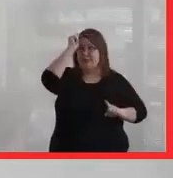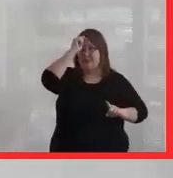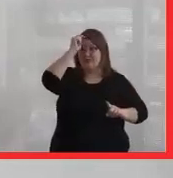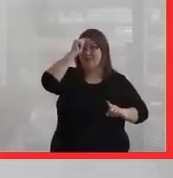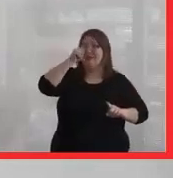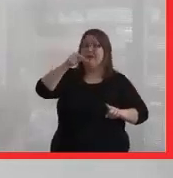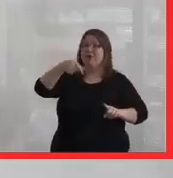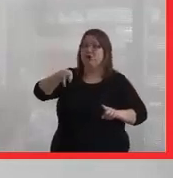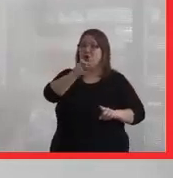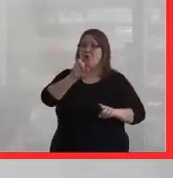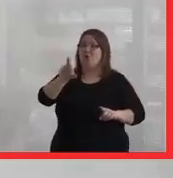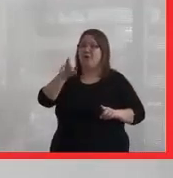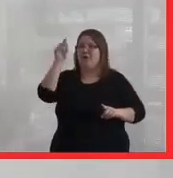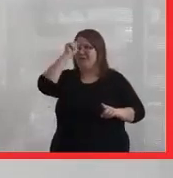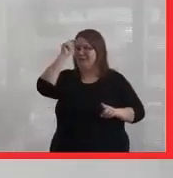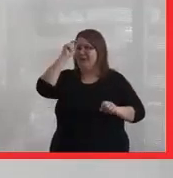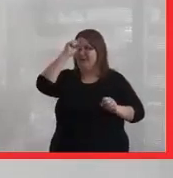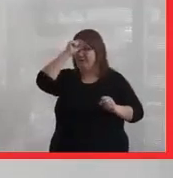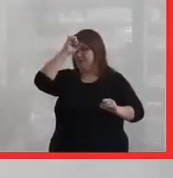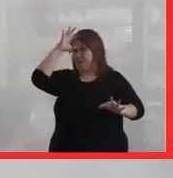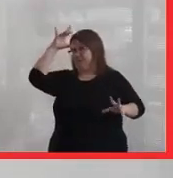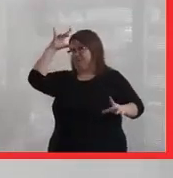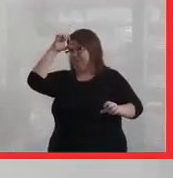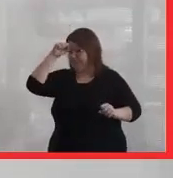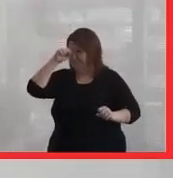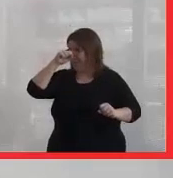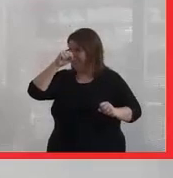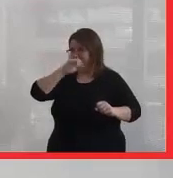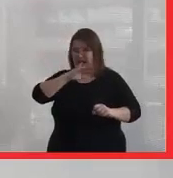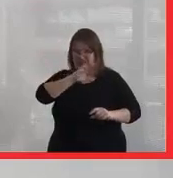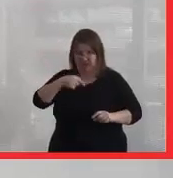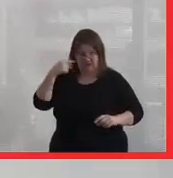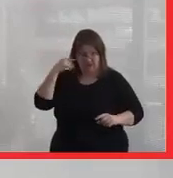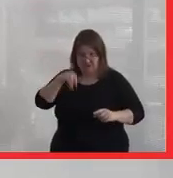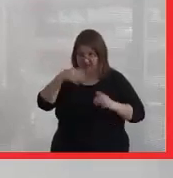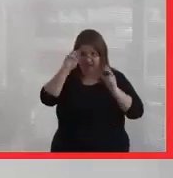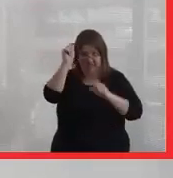and it was queer theory. It kind of blew my mind. I was like, I've never heard of queer theory before.